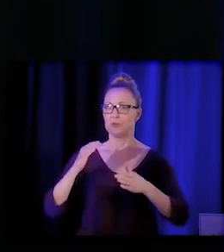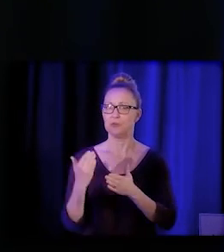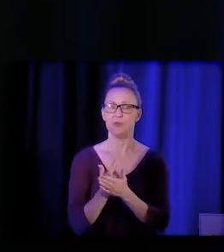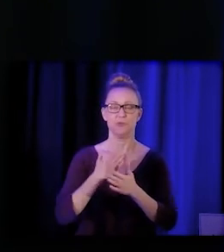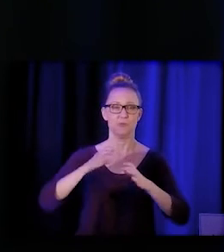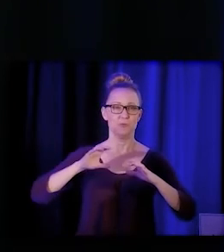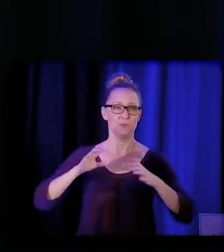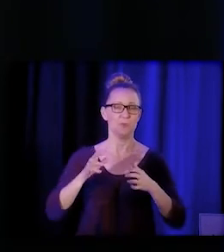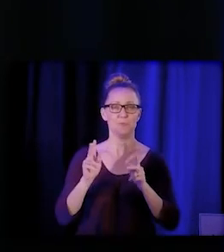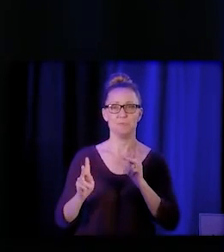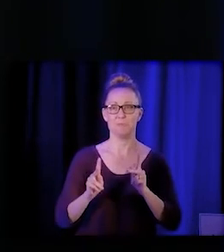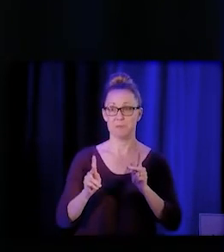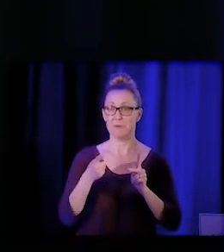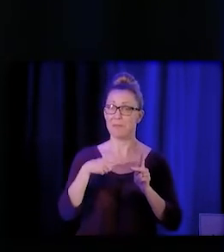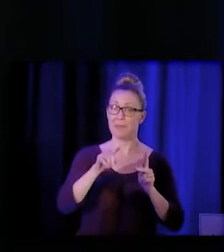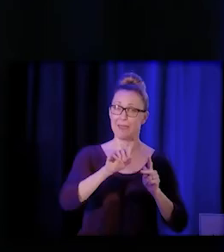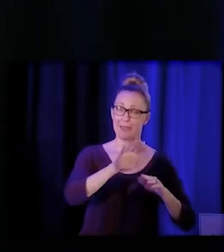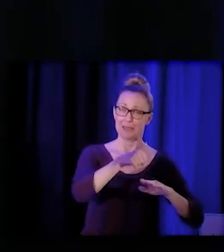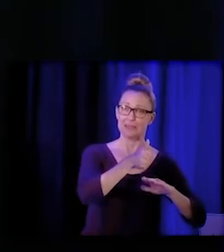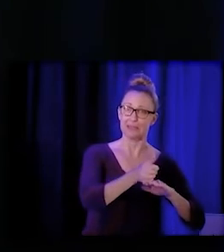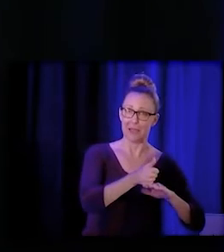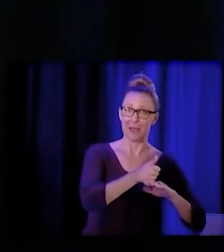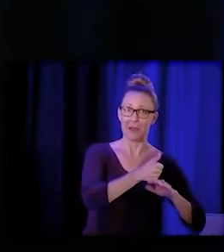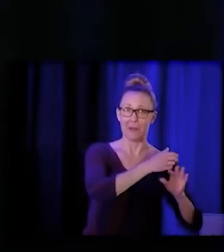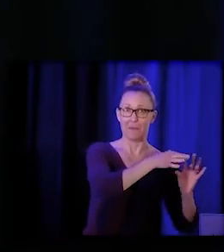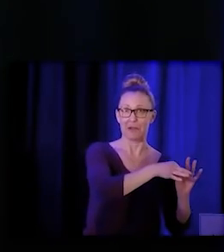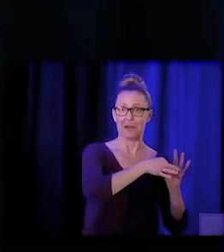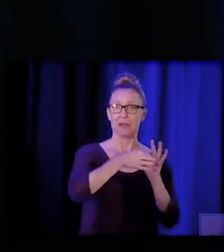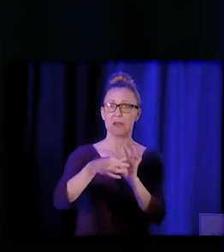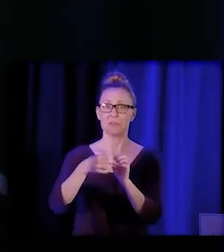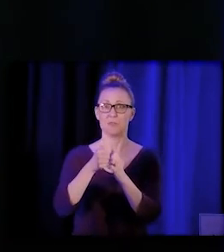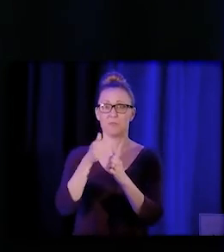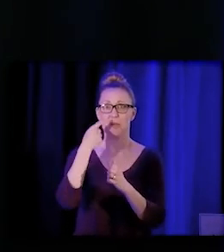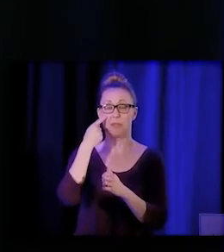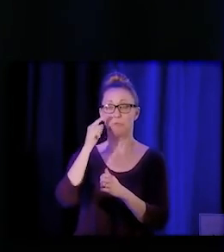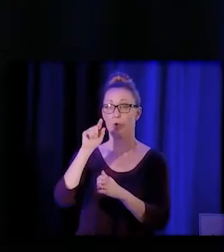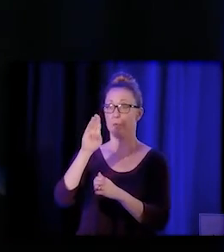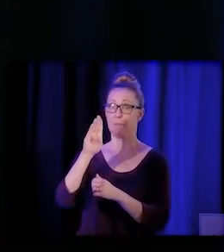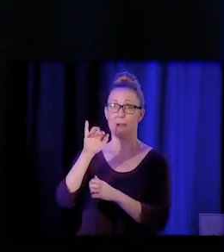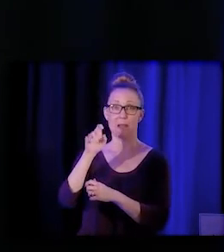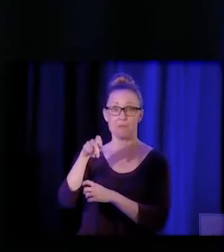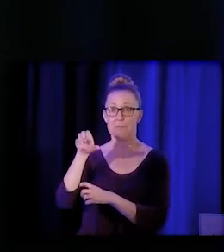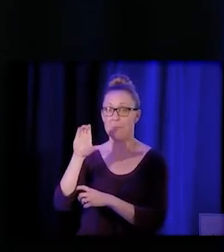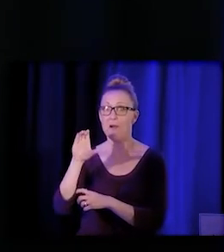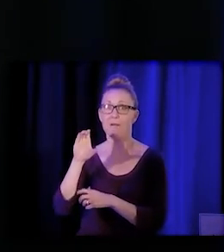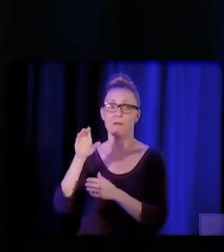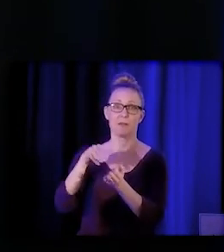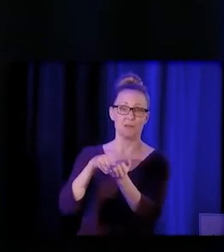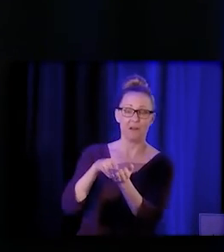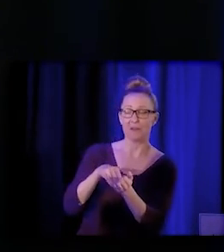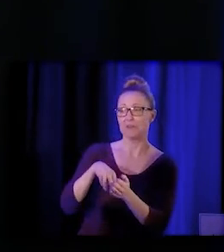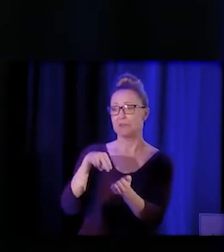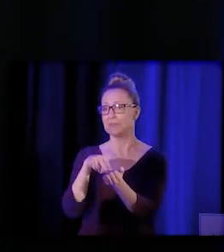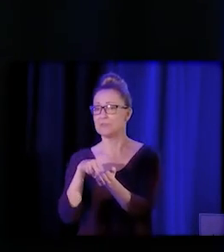that can build a pipeline for a BIPOC providers, nurses, MAs, like the whole thing.